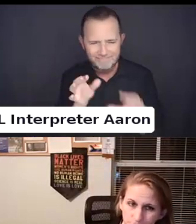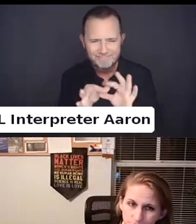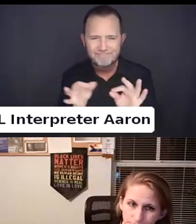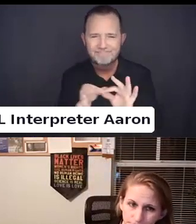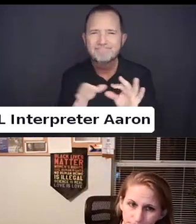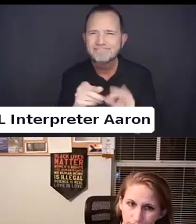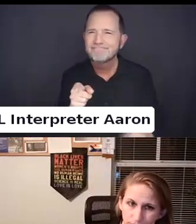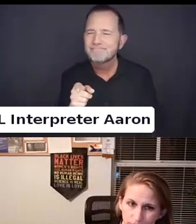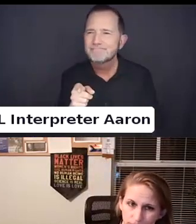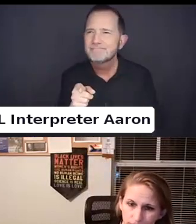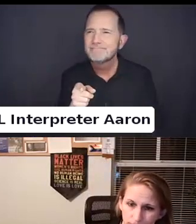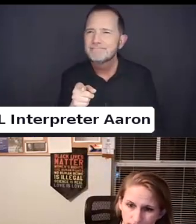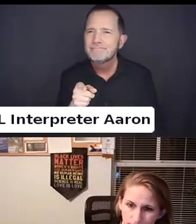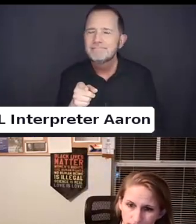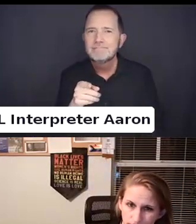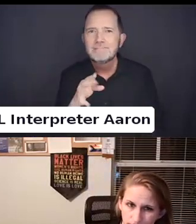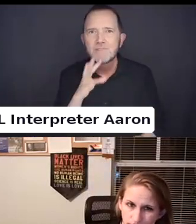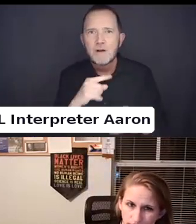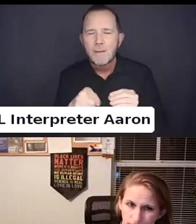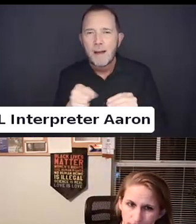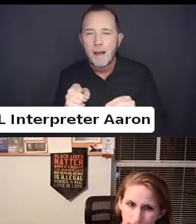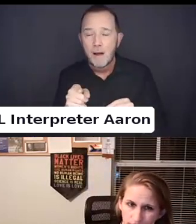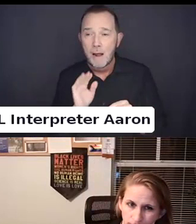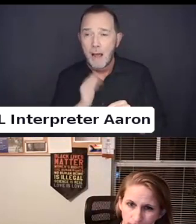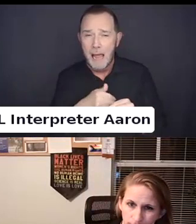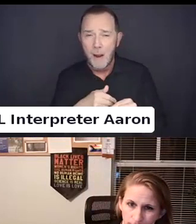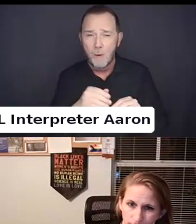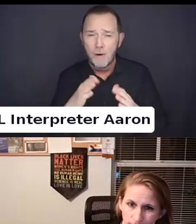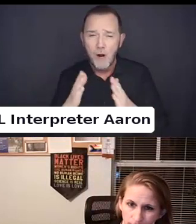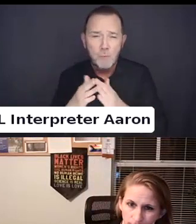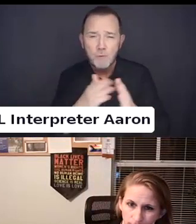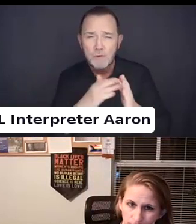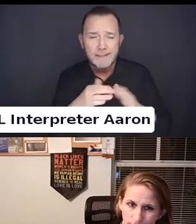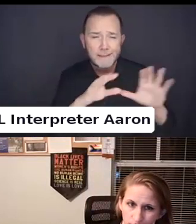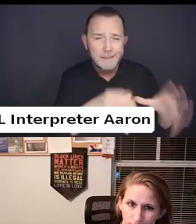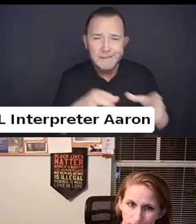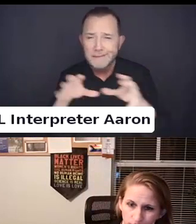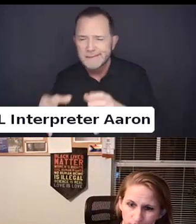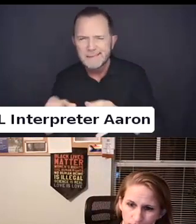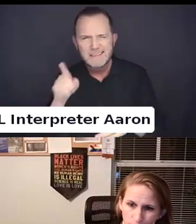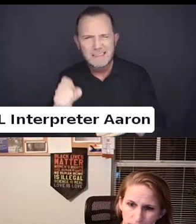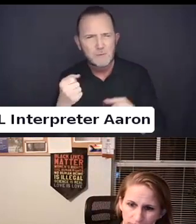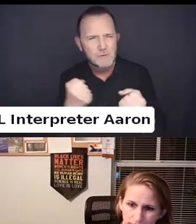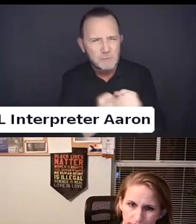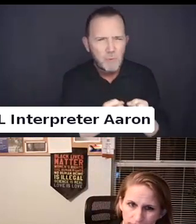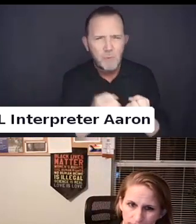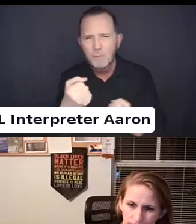Talking about supporting each other and having a shared understanding of what it means to